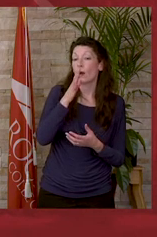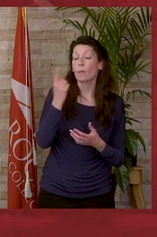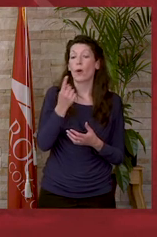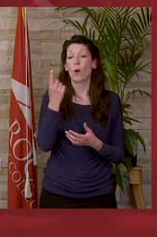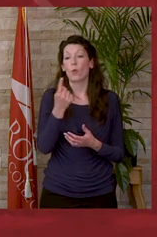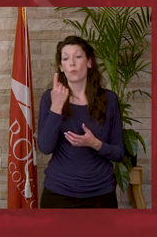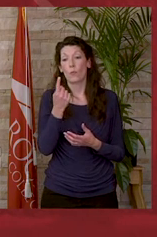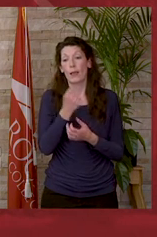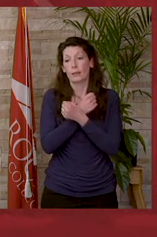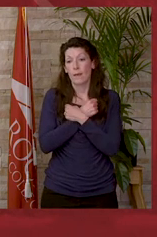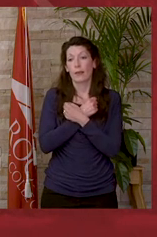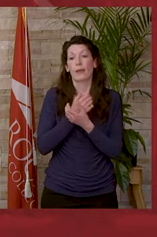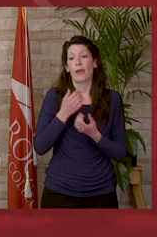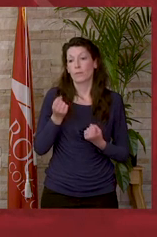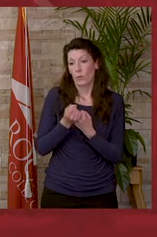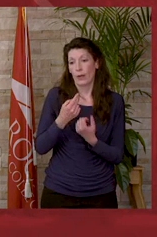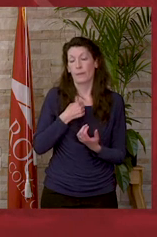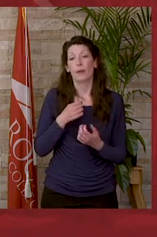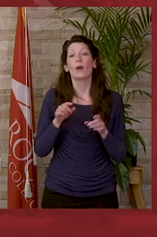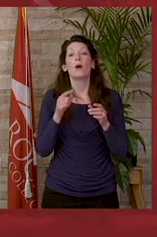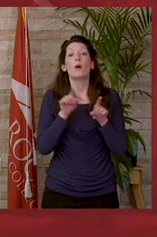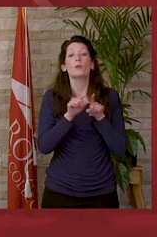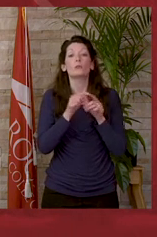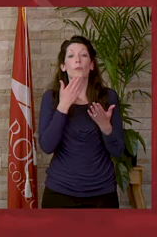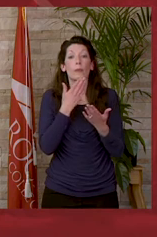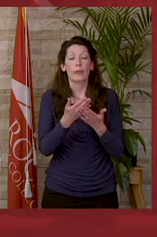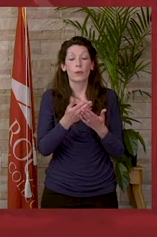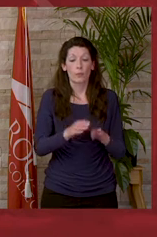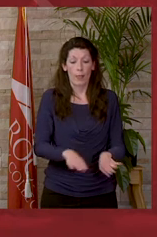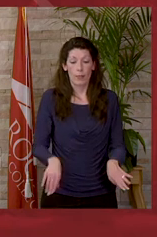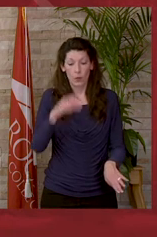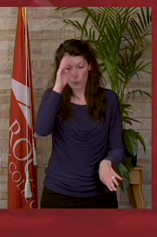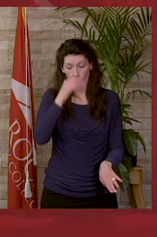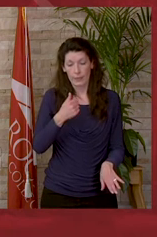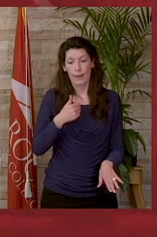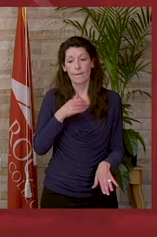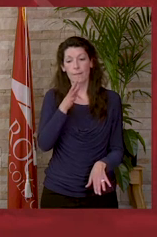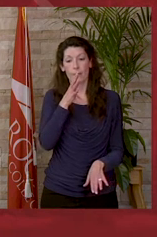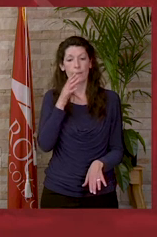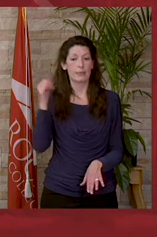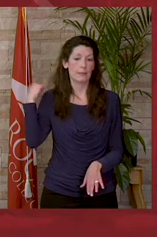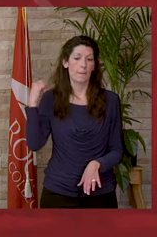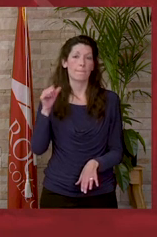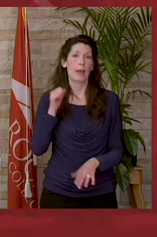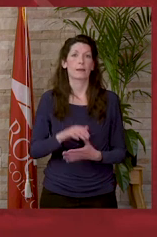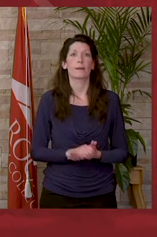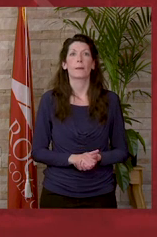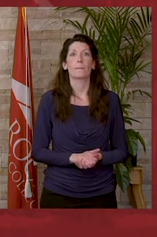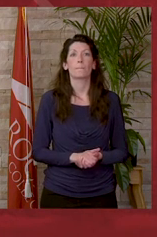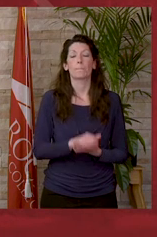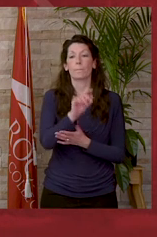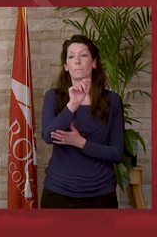loving and being there for me, also thank you to my little boys for having mommy's back. Taylor Johnson.